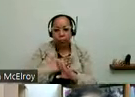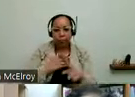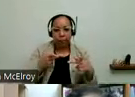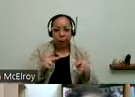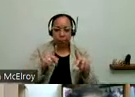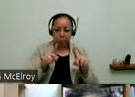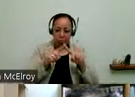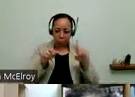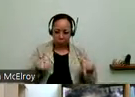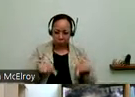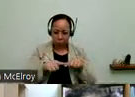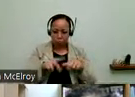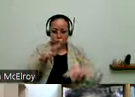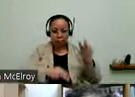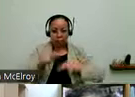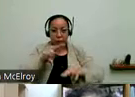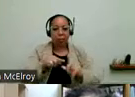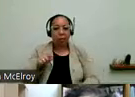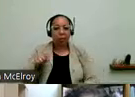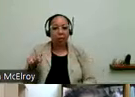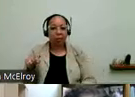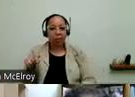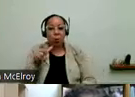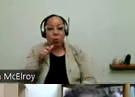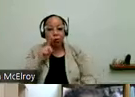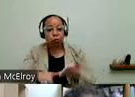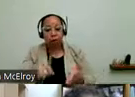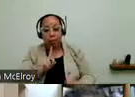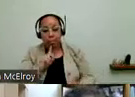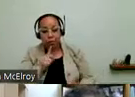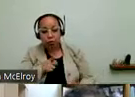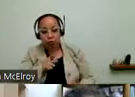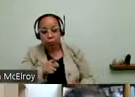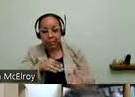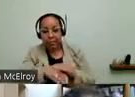nobody to really check and make sure that that accessibility got built. We